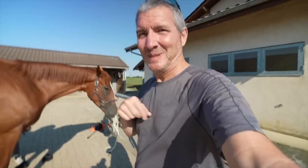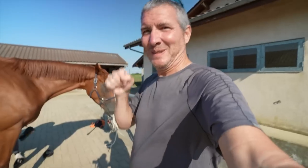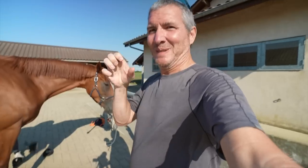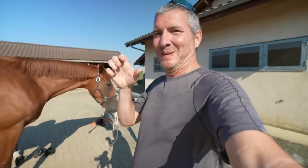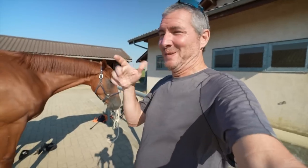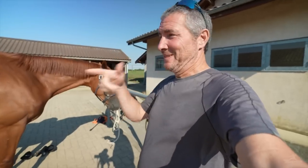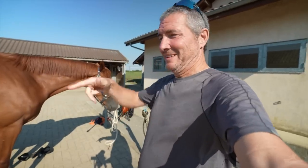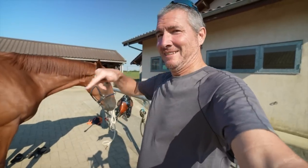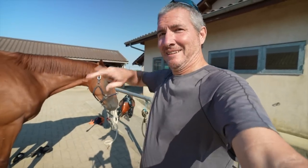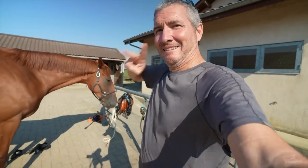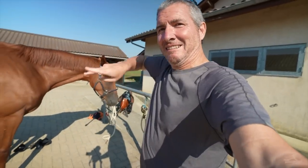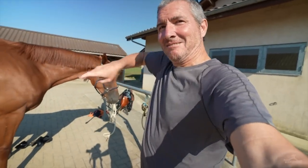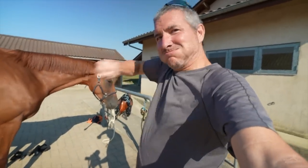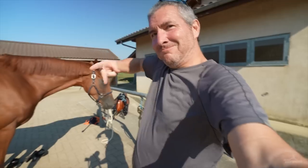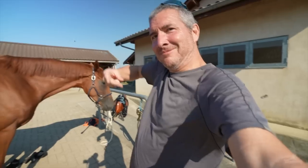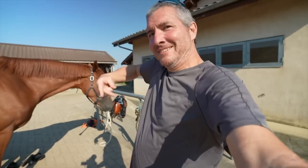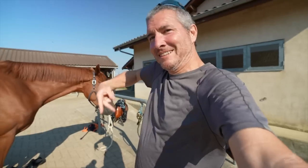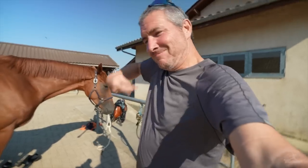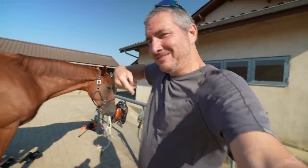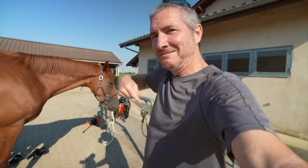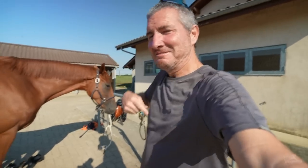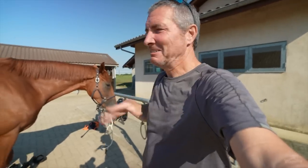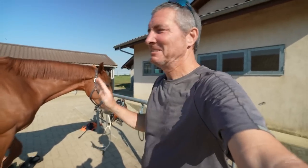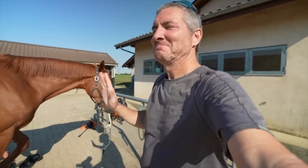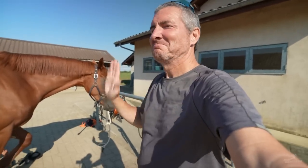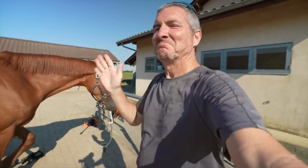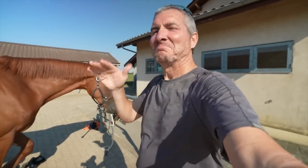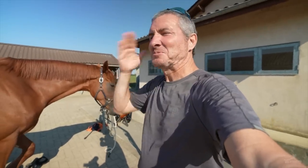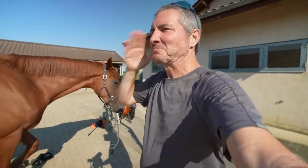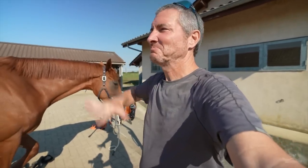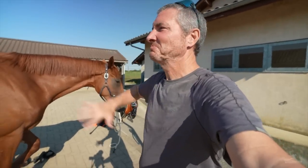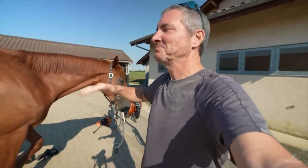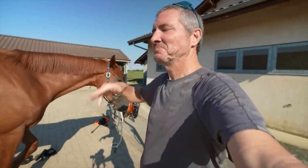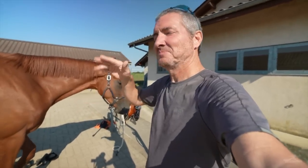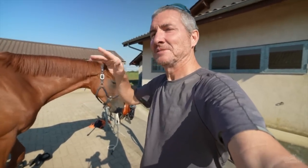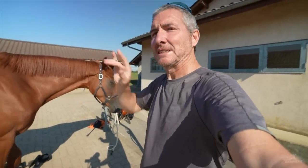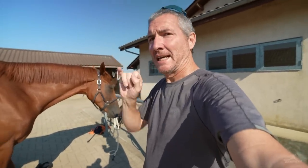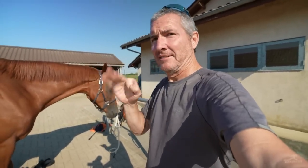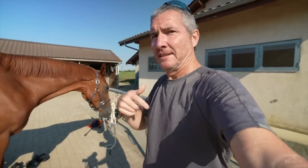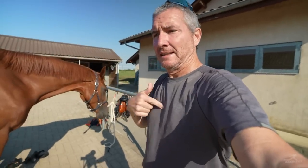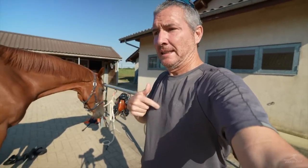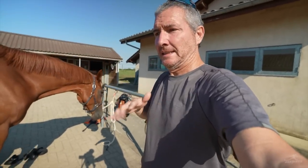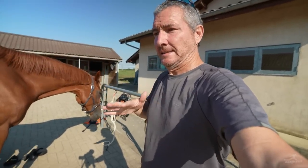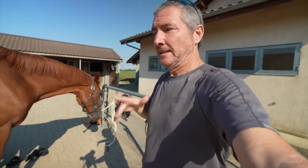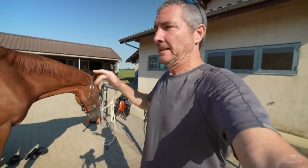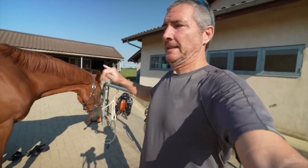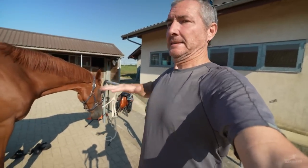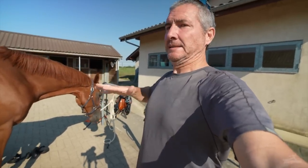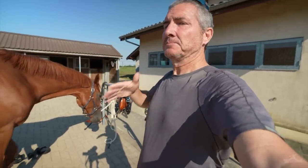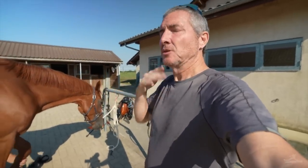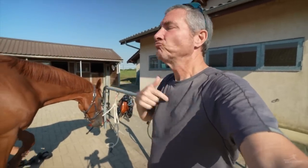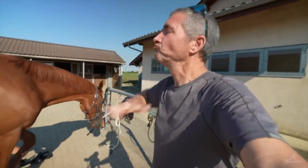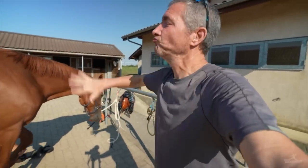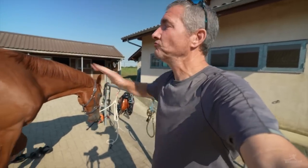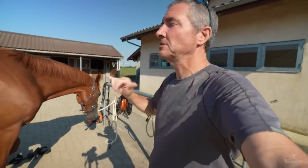She’s so close to the horse. It could kick her! But you need to be confident. If you’re scared, the horse feels it too.